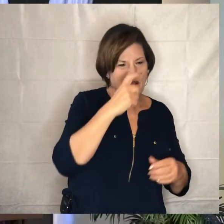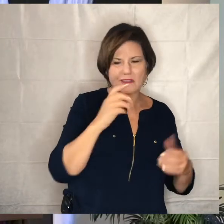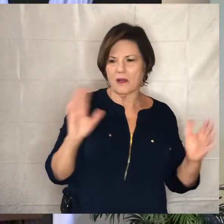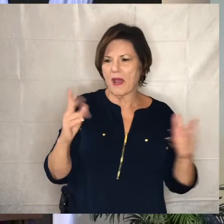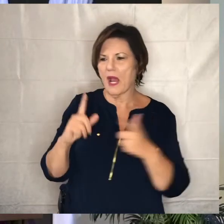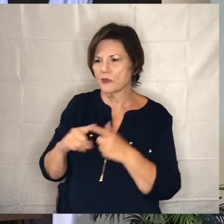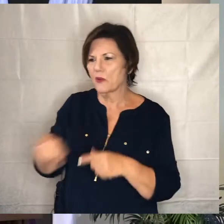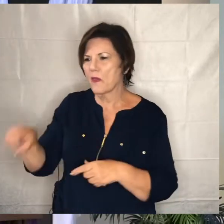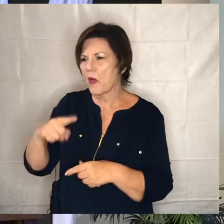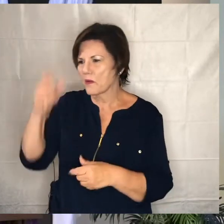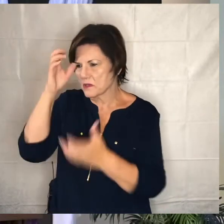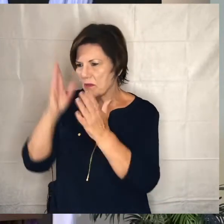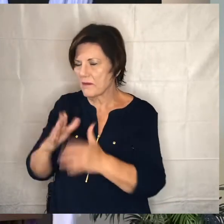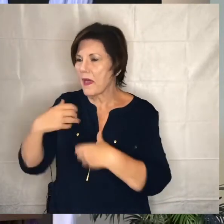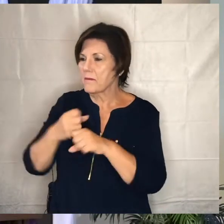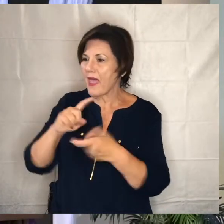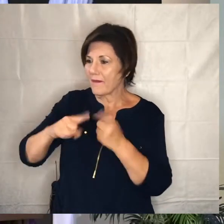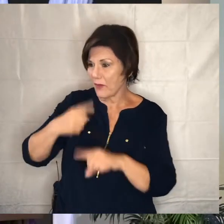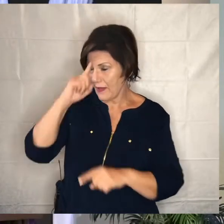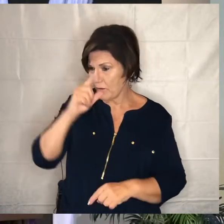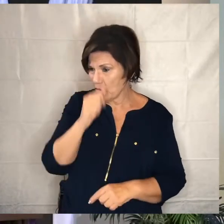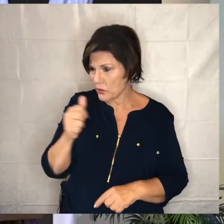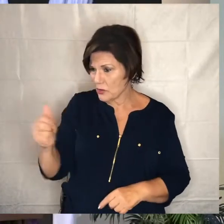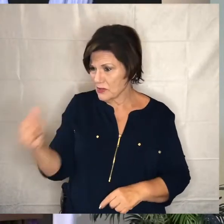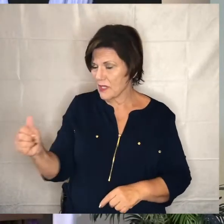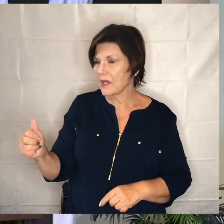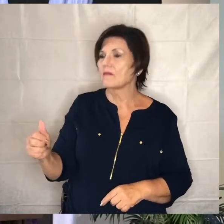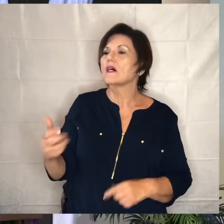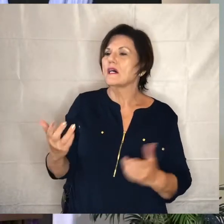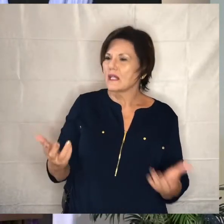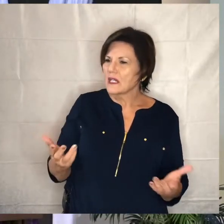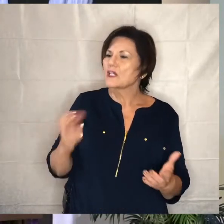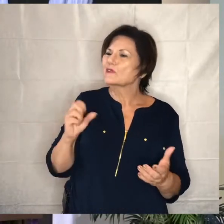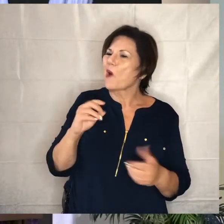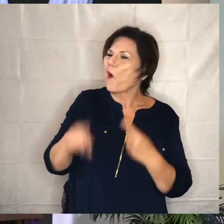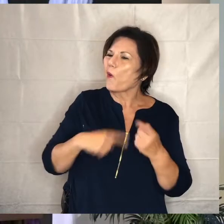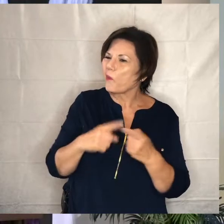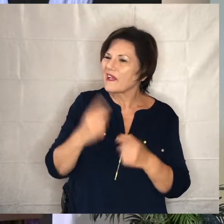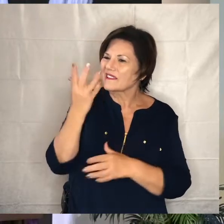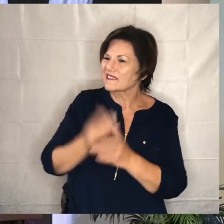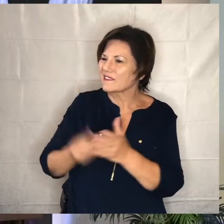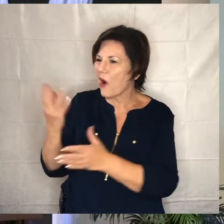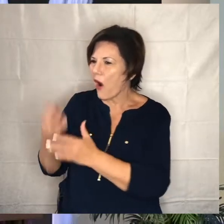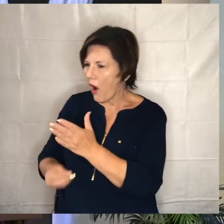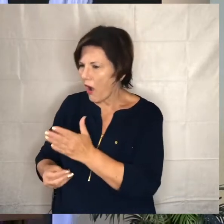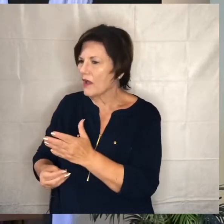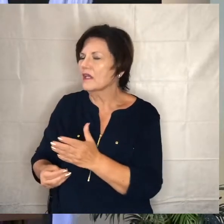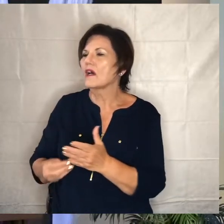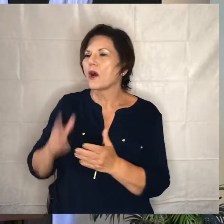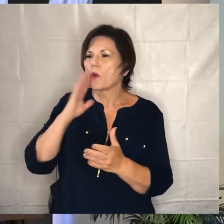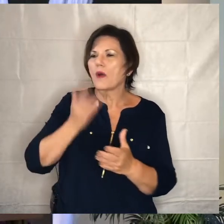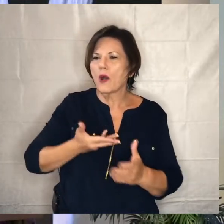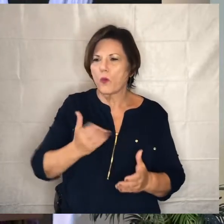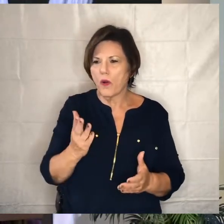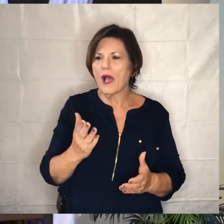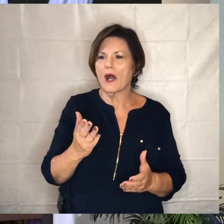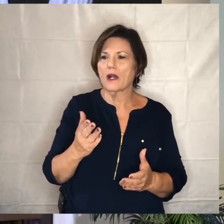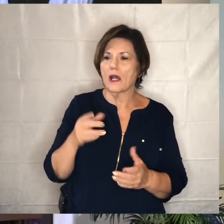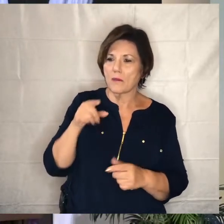and i tell you make friends for yourselves by means of dishonest wealth so that when it is gone they may welcome you into their internal